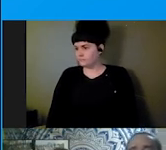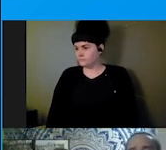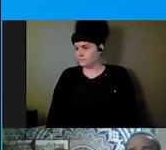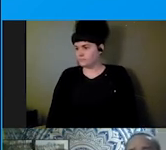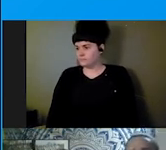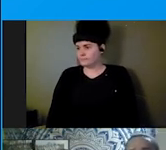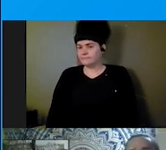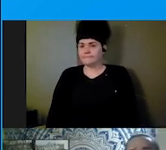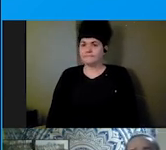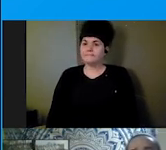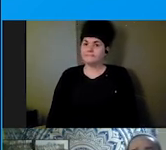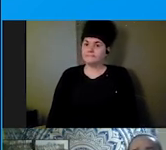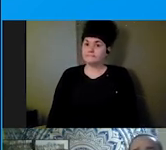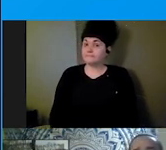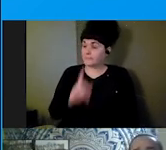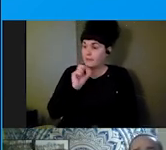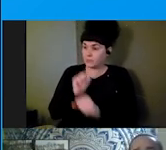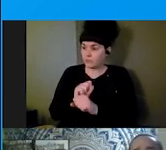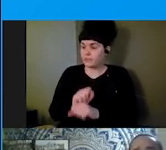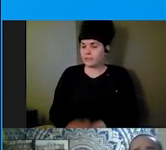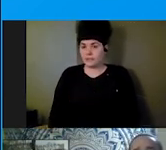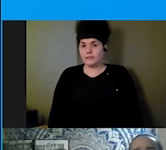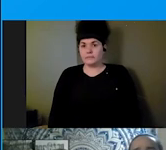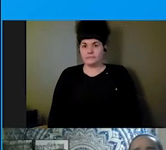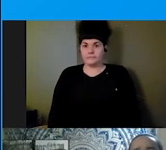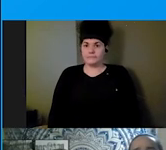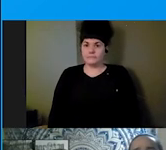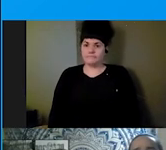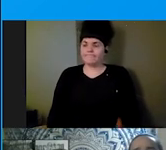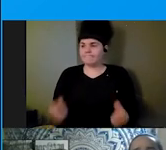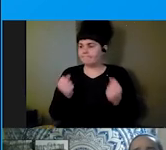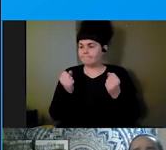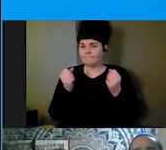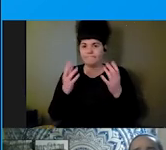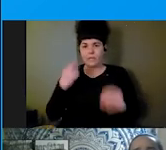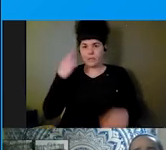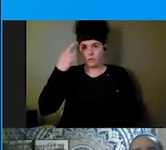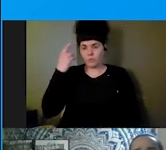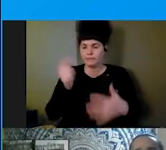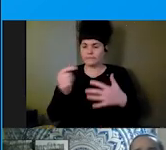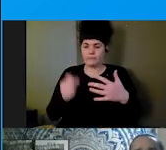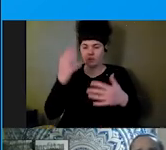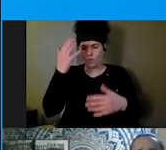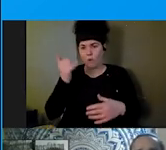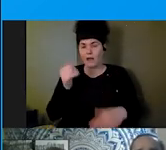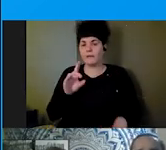Priya: Absolutely. There are number of reasons why disabled people are institutionalized during disasters. We're going to talk